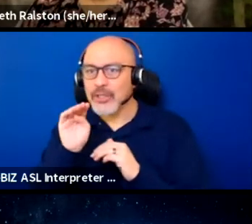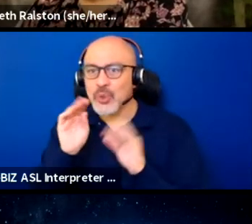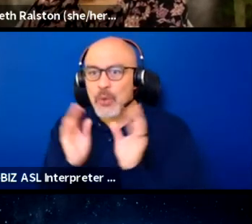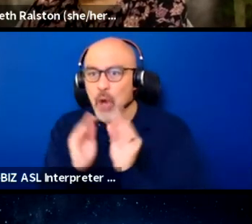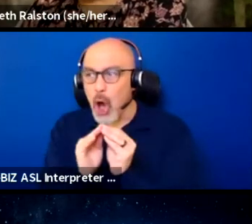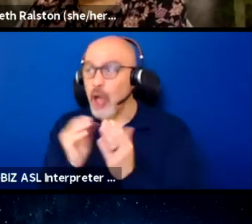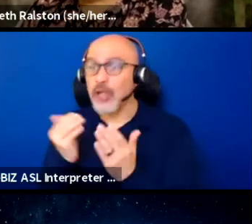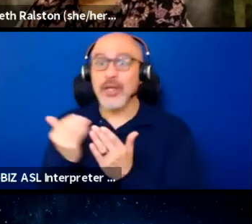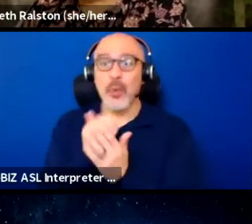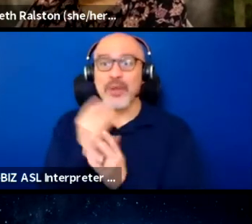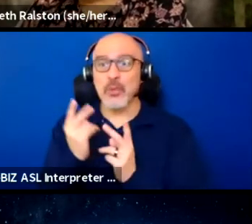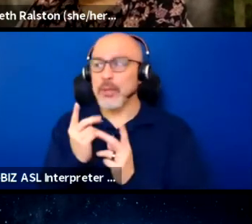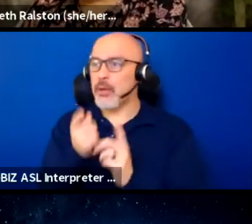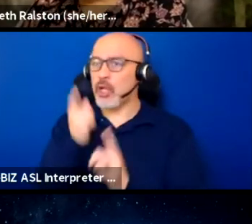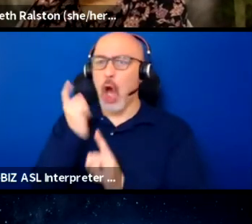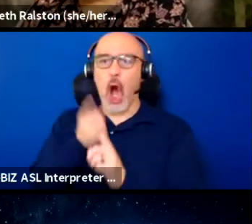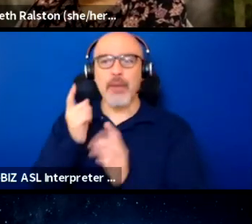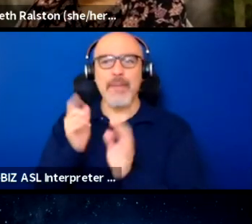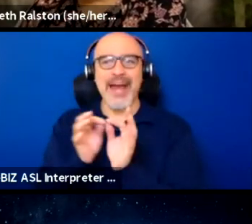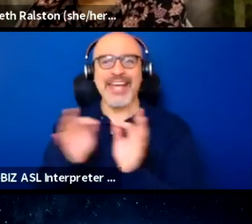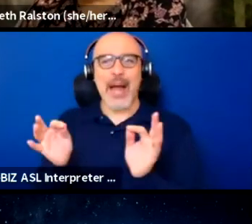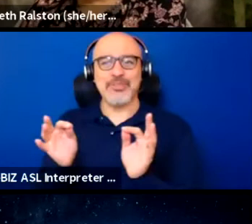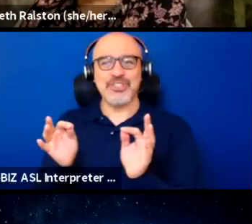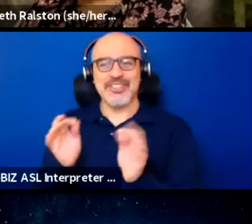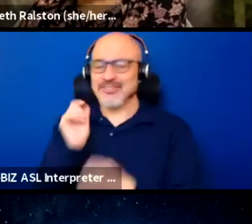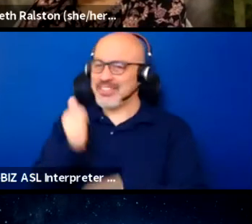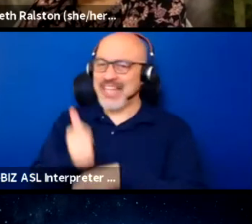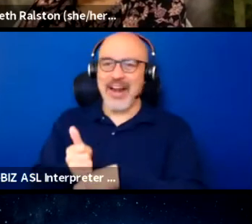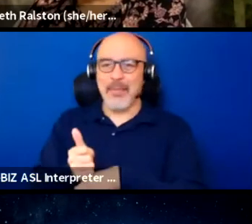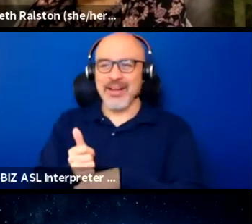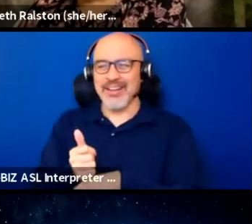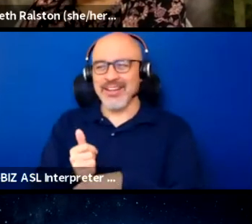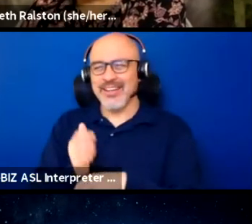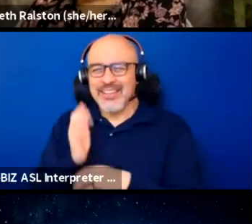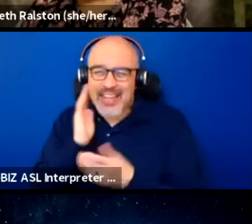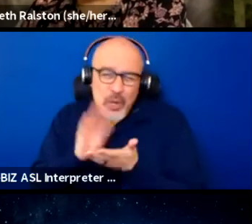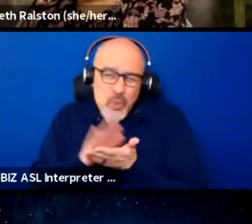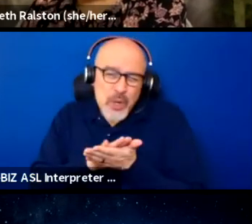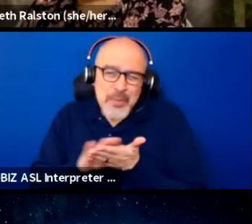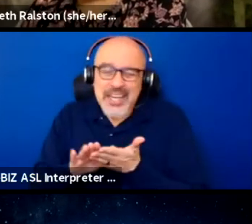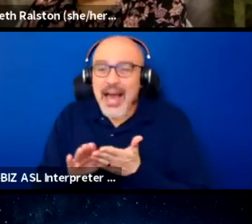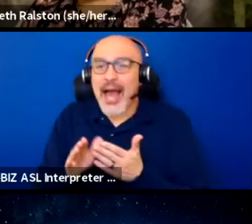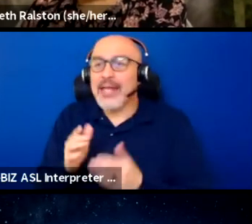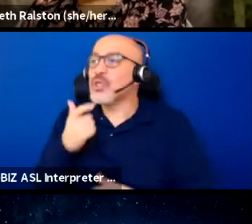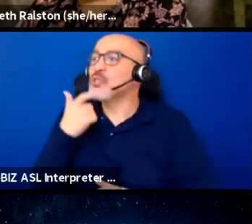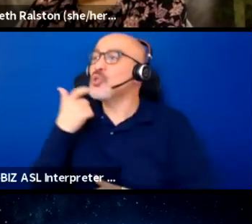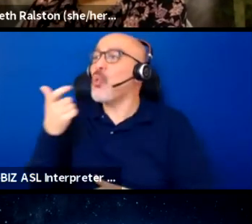and have it captioned. It would still be nice to watch a prerecorded video from,